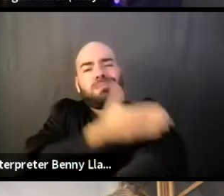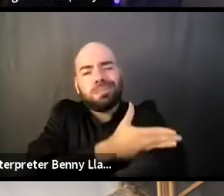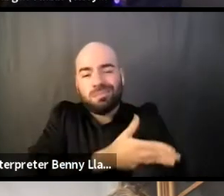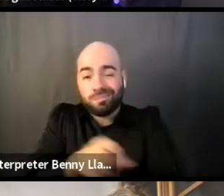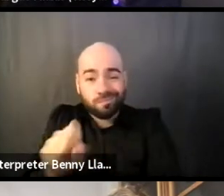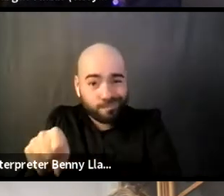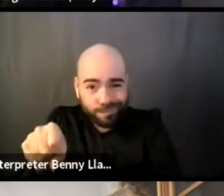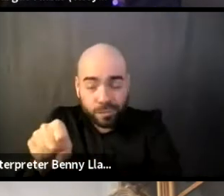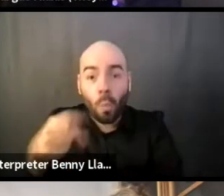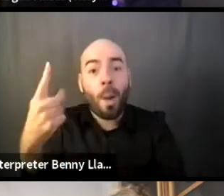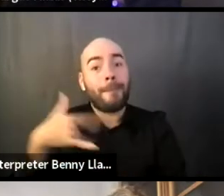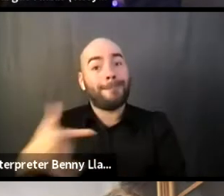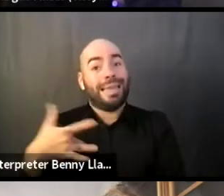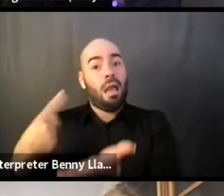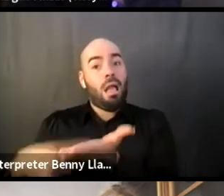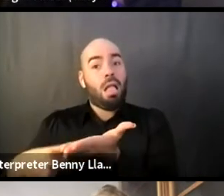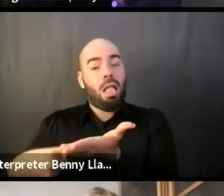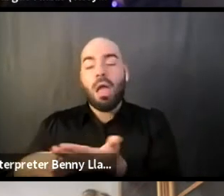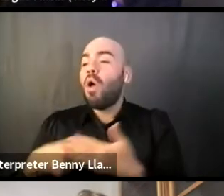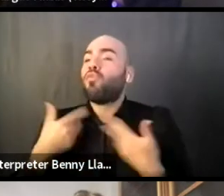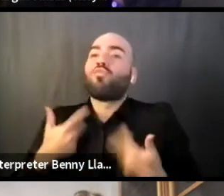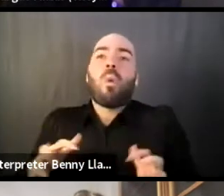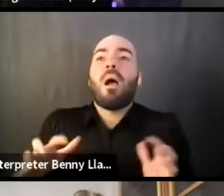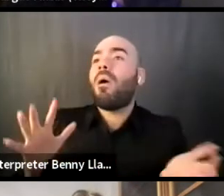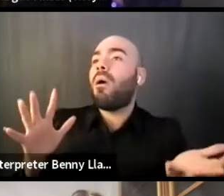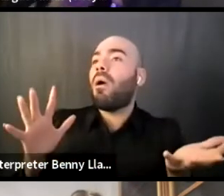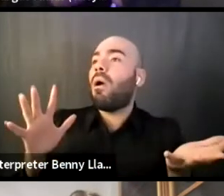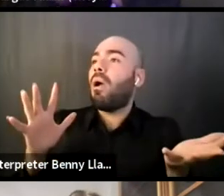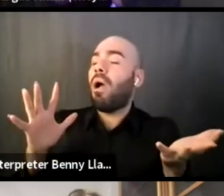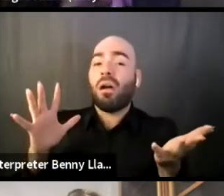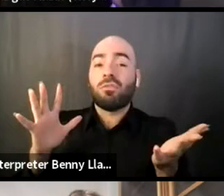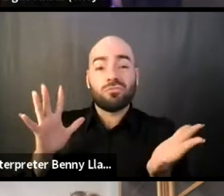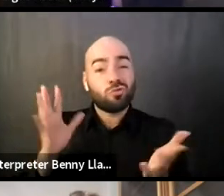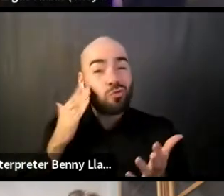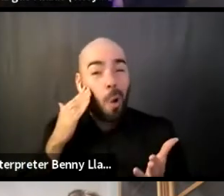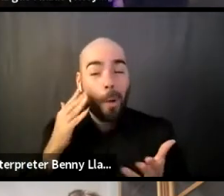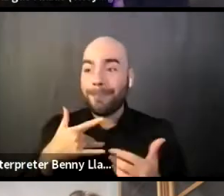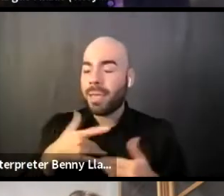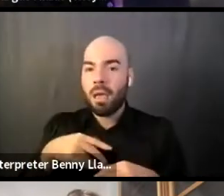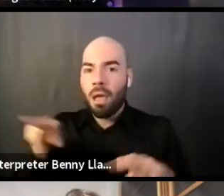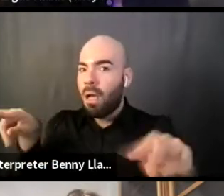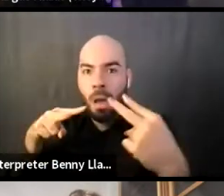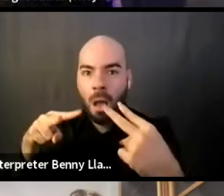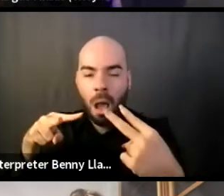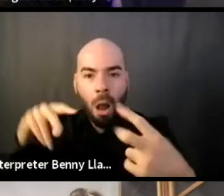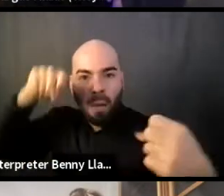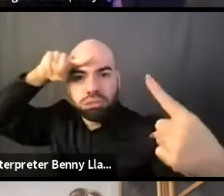that we don't create these trauma bonds, right, around our oppression,